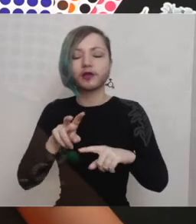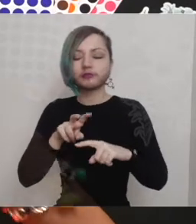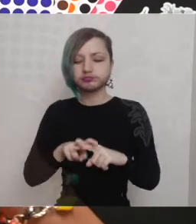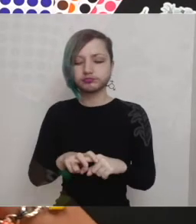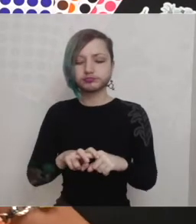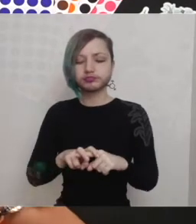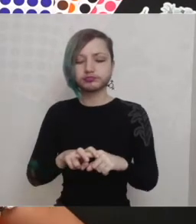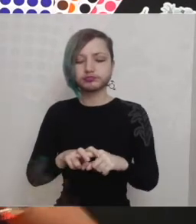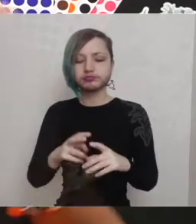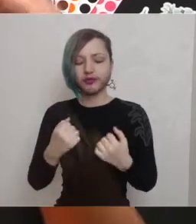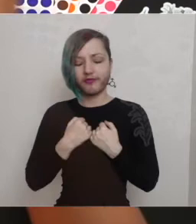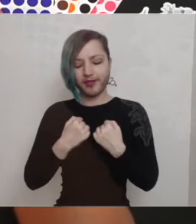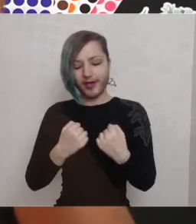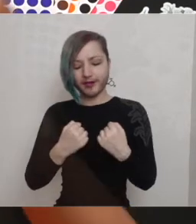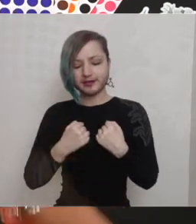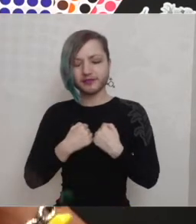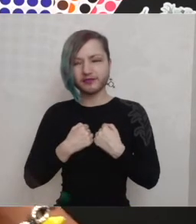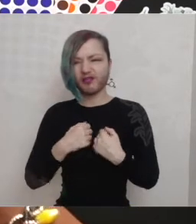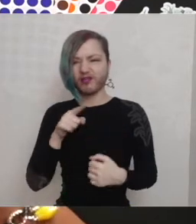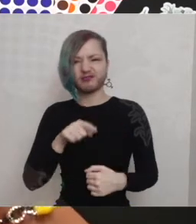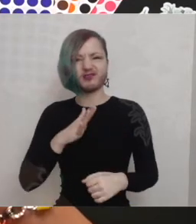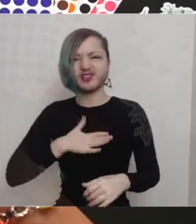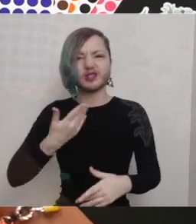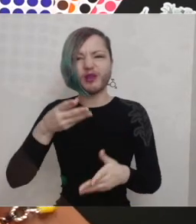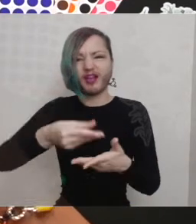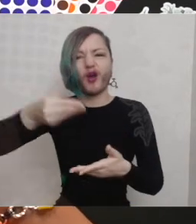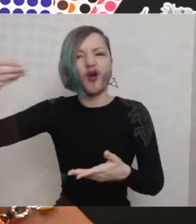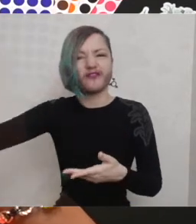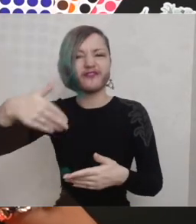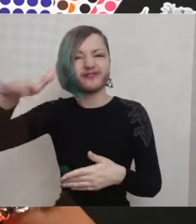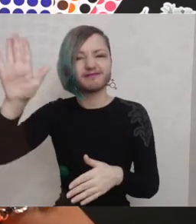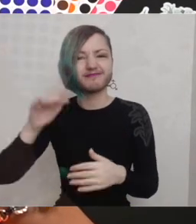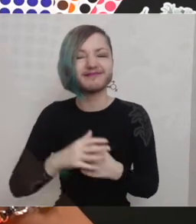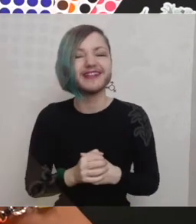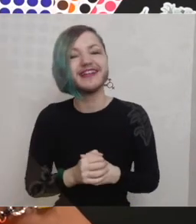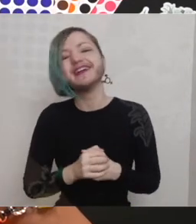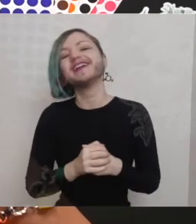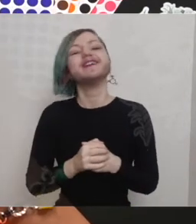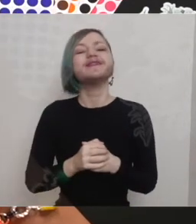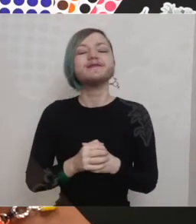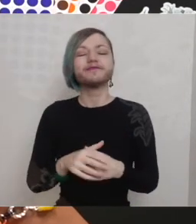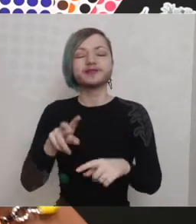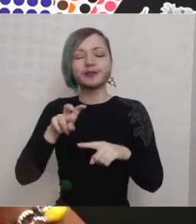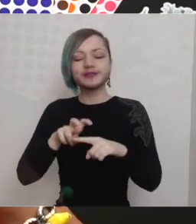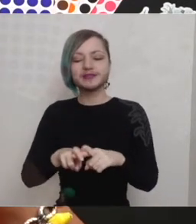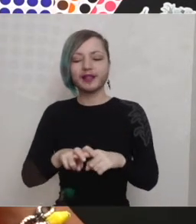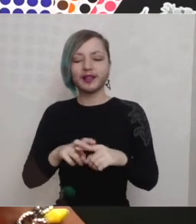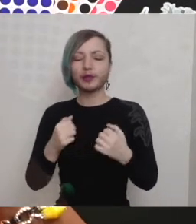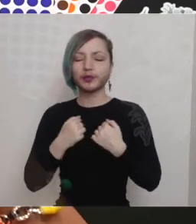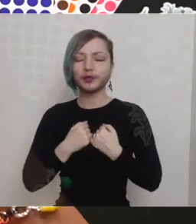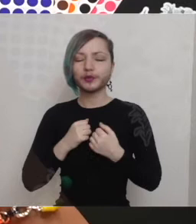I definitely don't like this it's going being still and reflective and just trusting your own